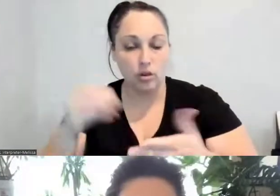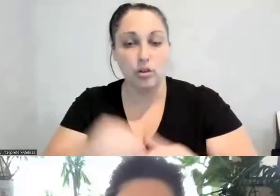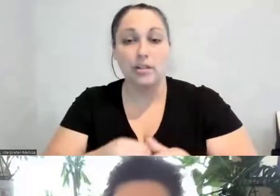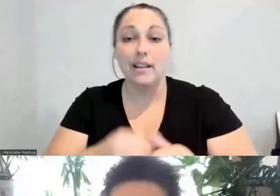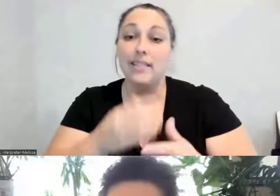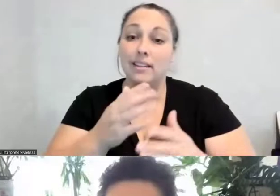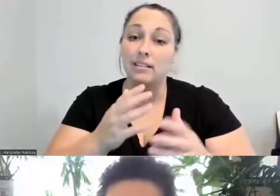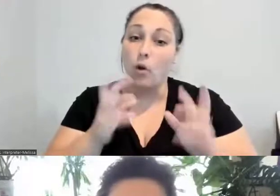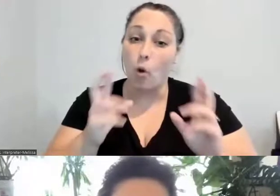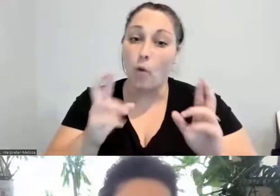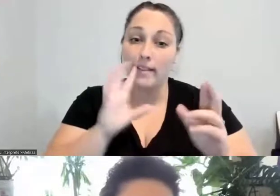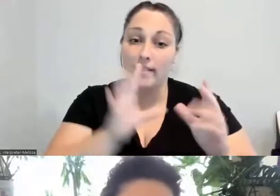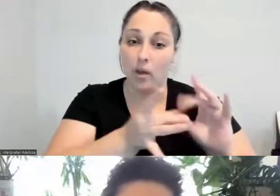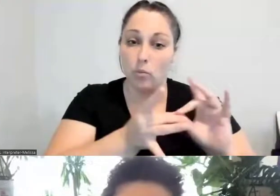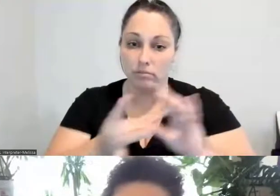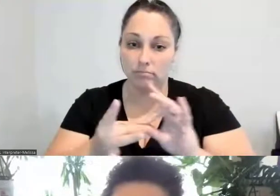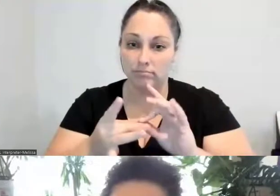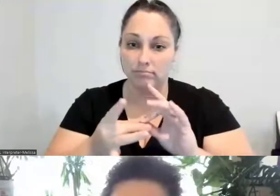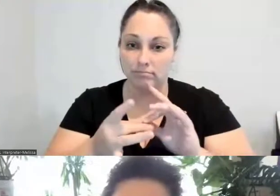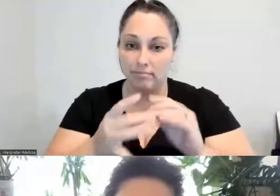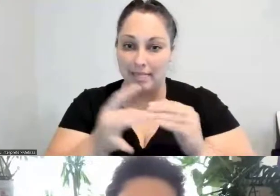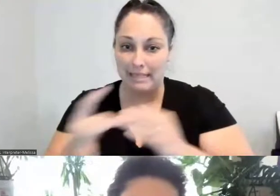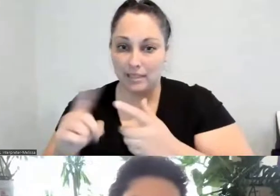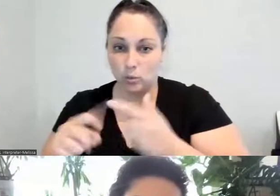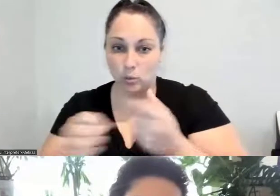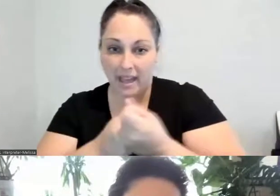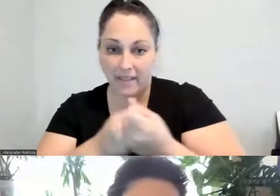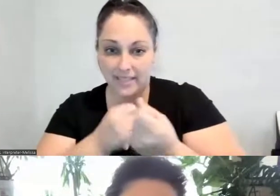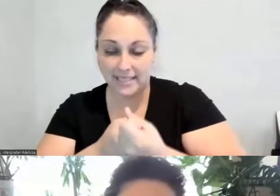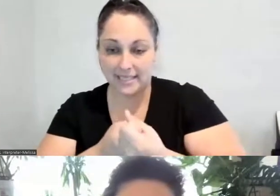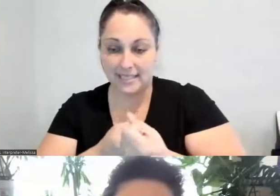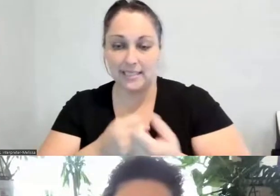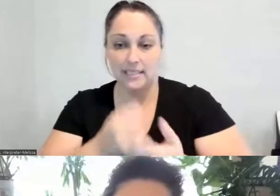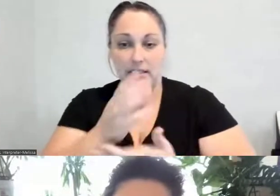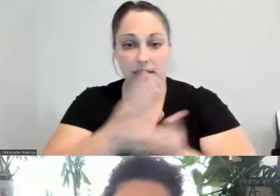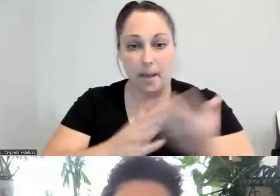conversations, some hard dialogues, some exchanges, but